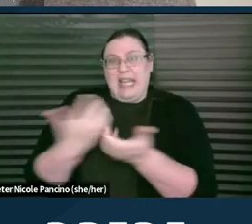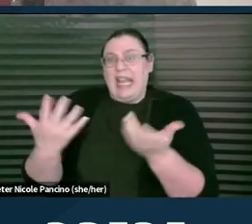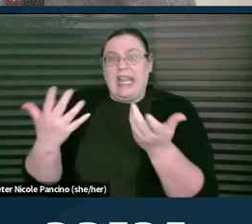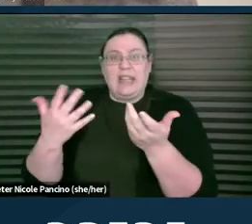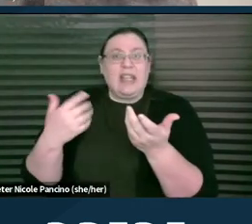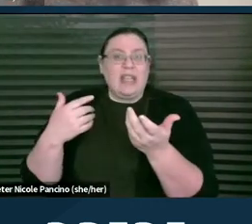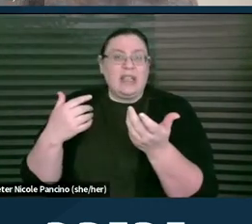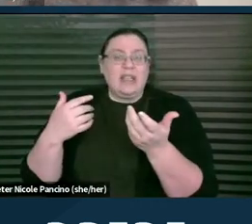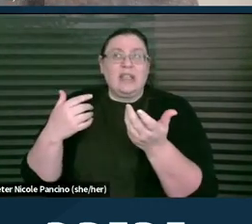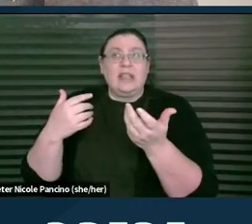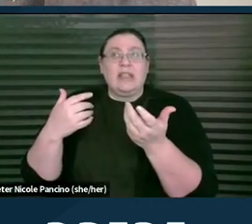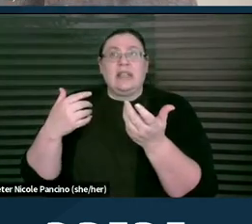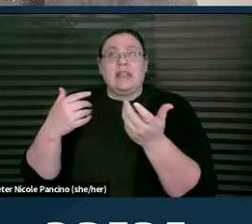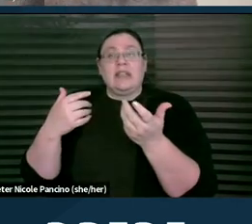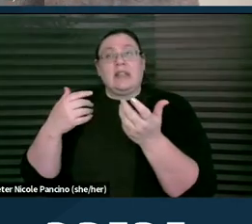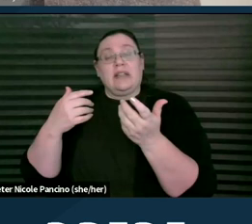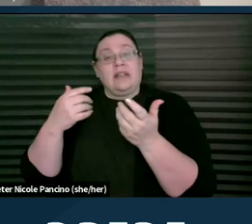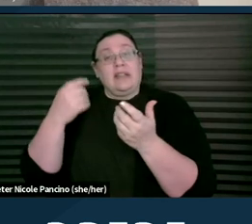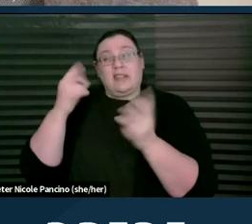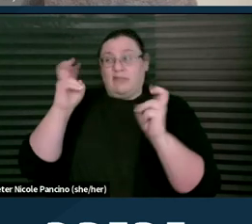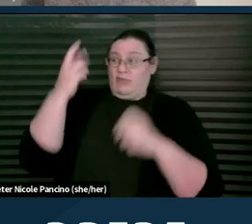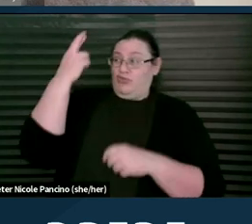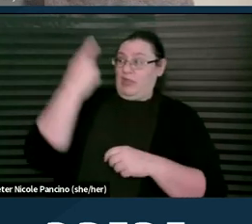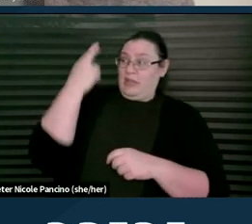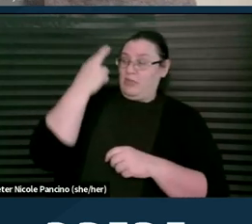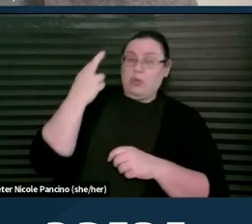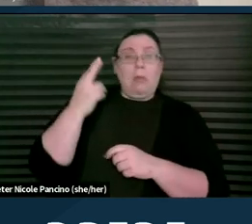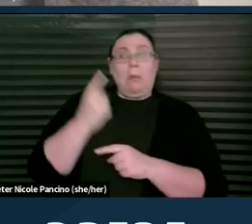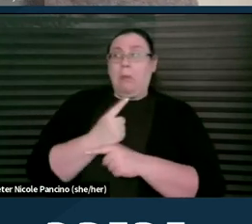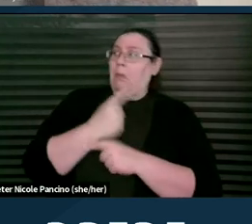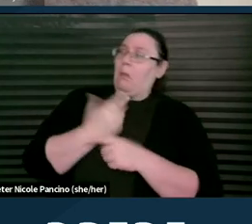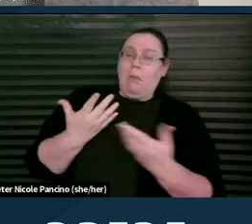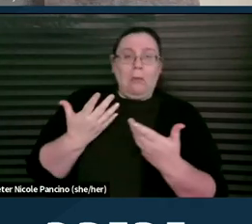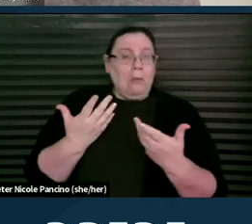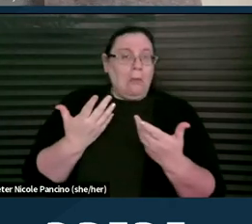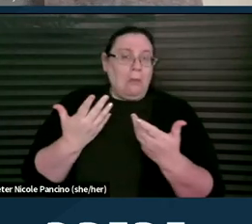that could be considered reasonable is a possible reasonable accommodation